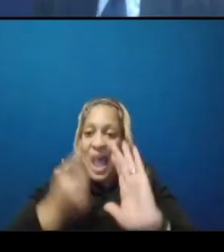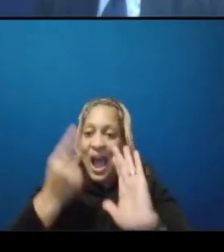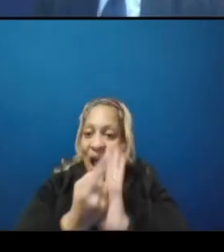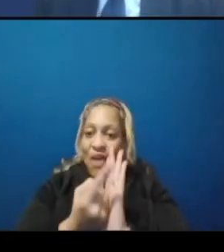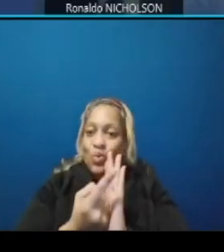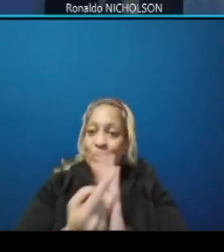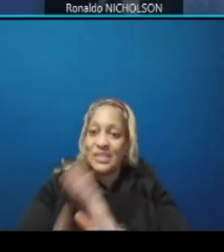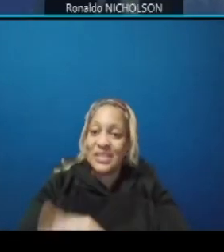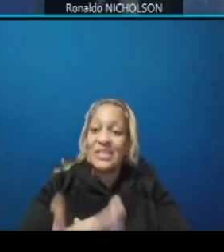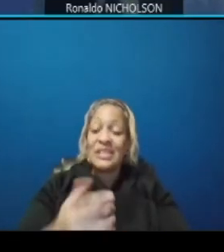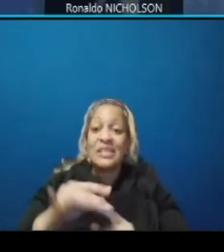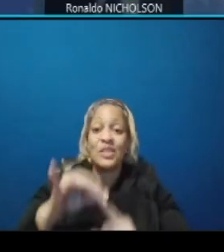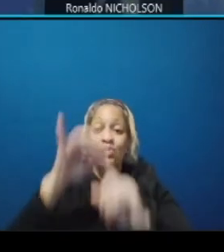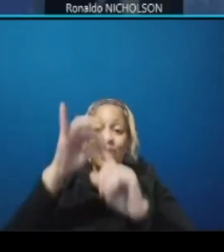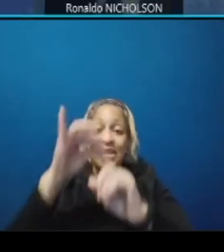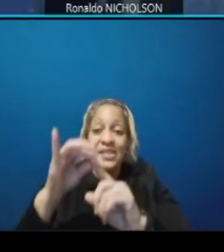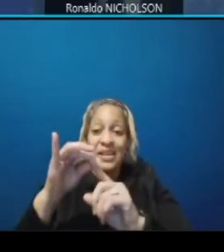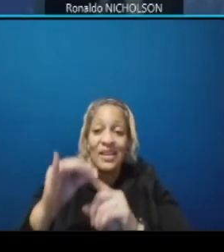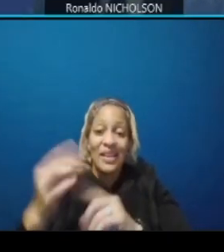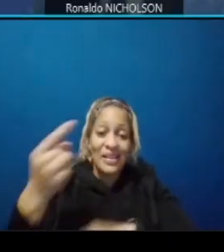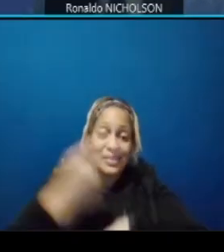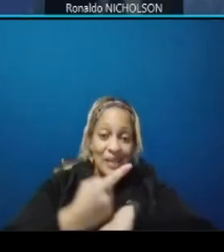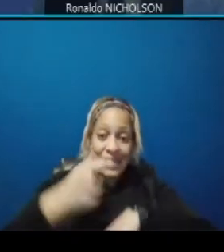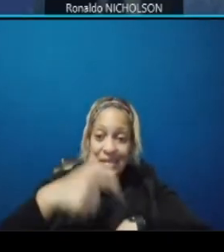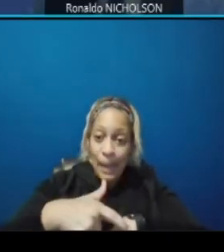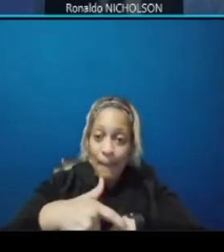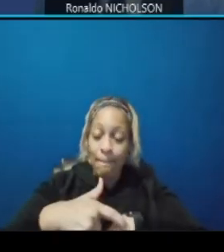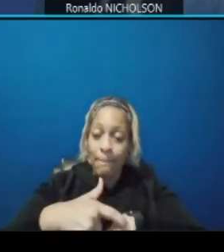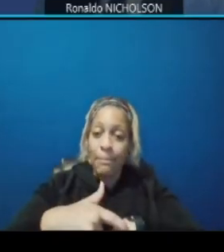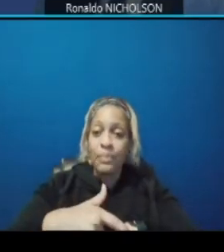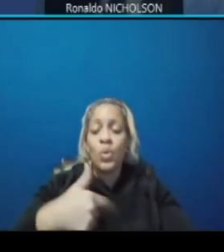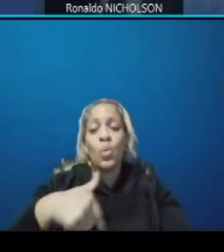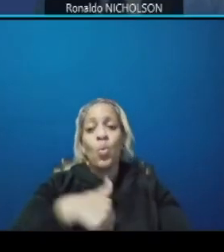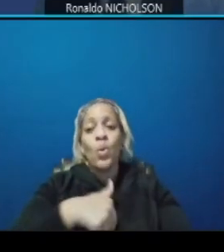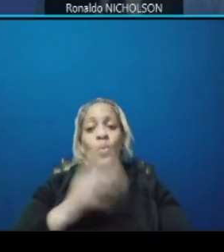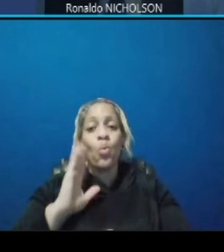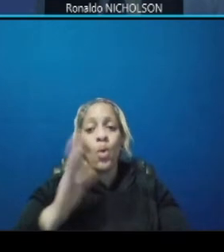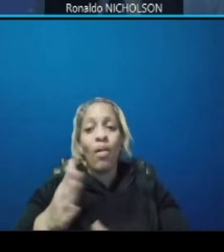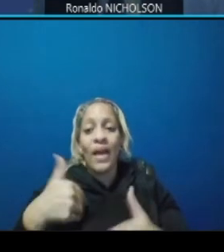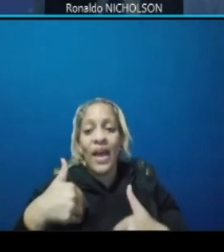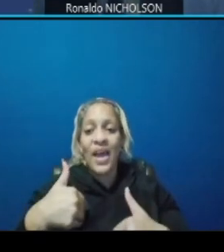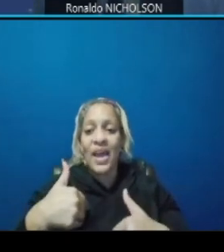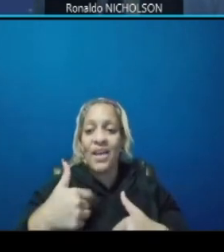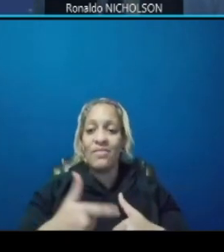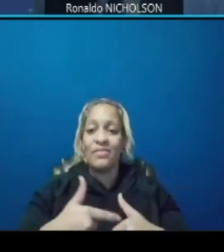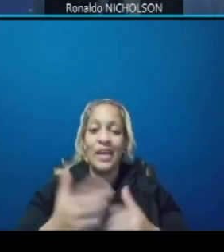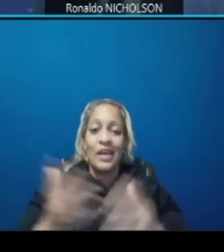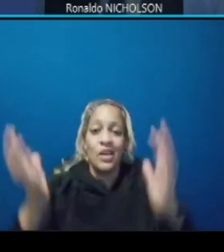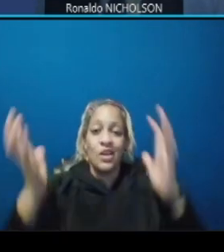as mentioned there will be a time frames during demolition of the existing bridge